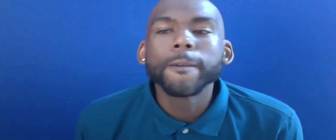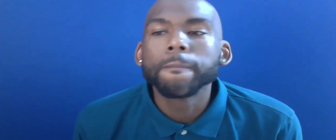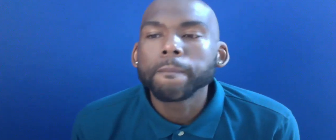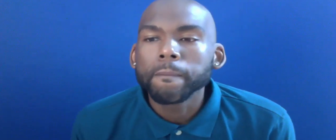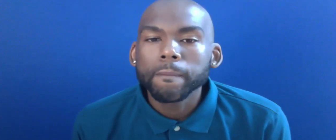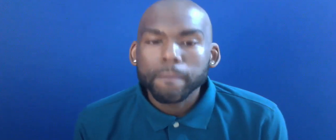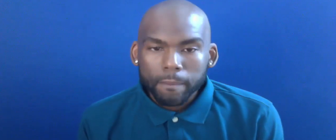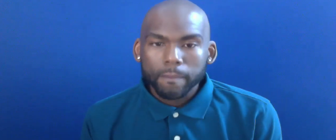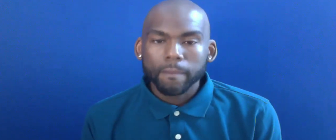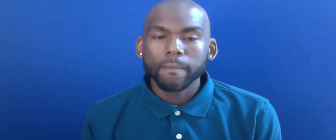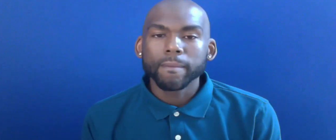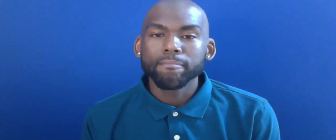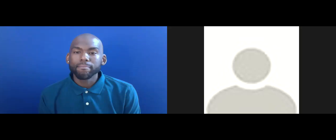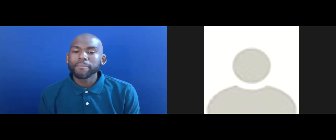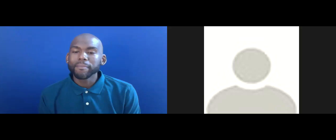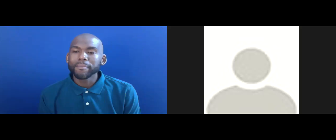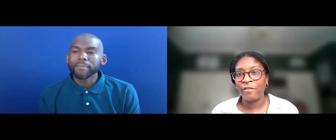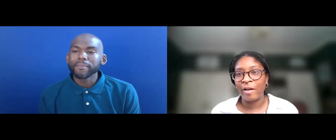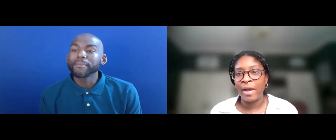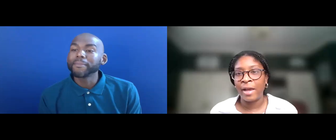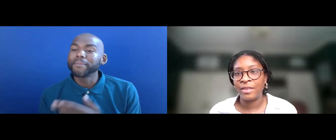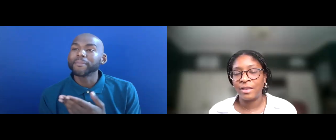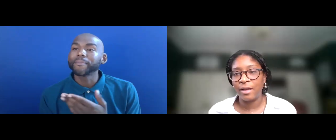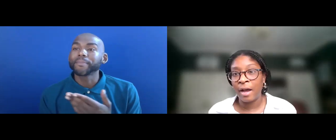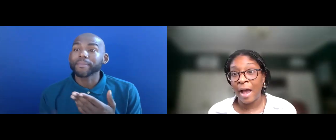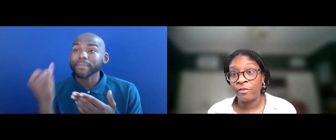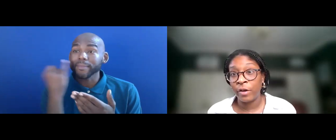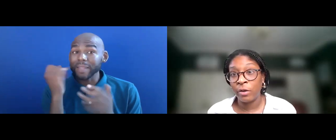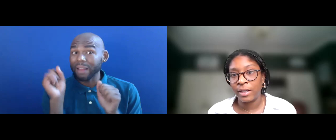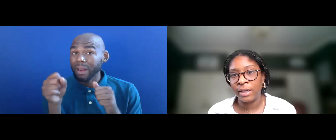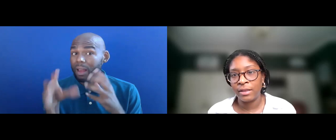Jasmine Bolton: IF I MAY ADD QUICKLY.